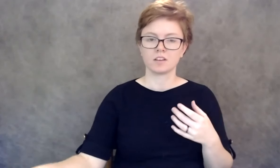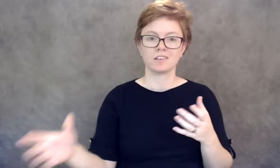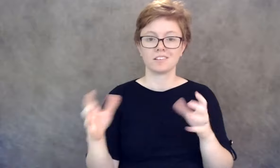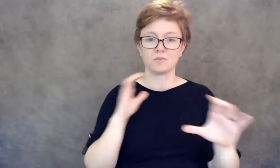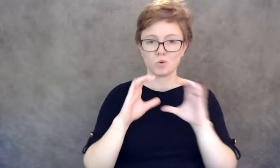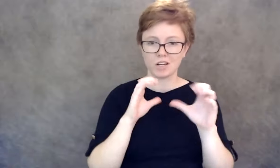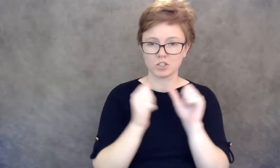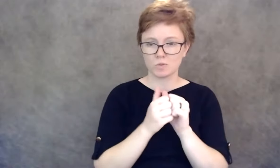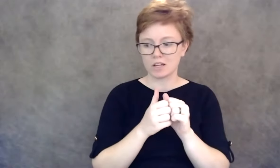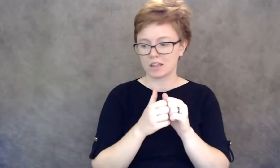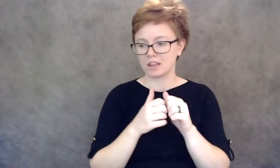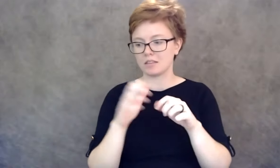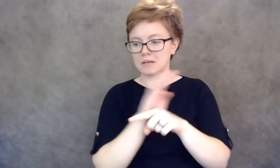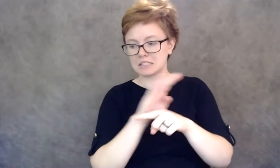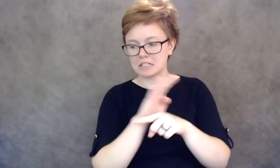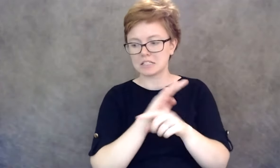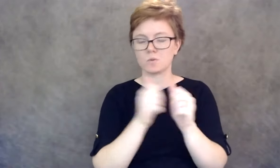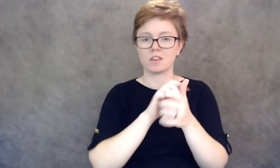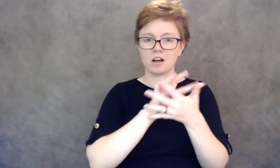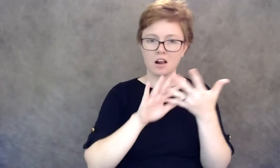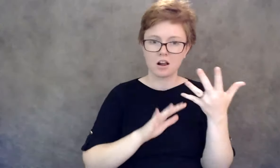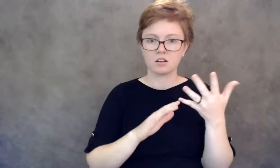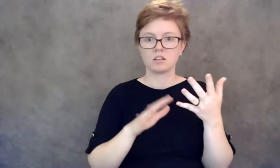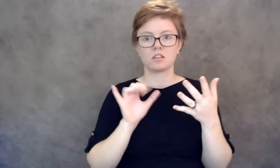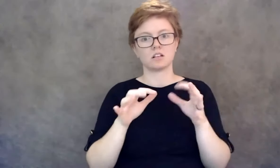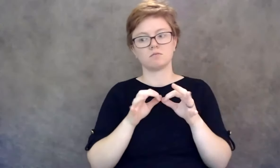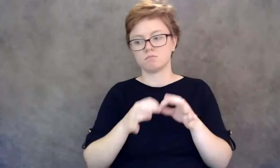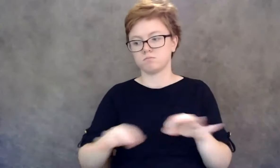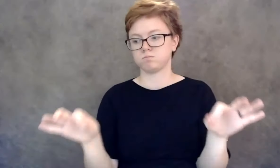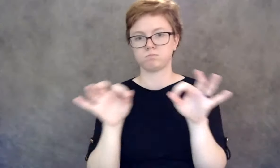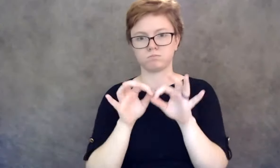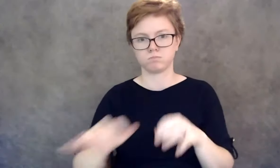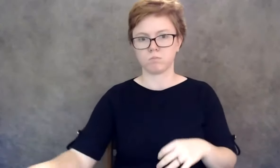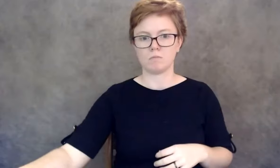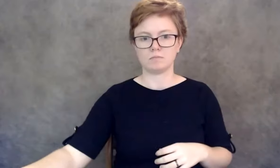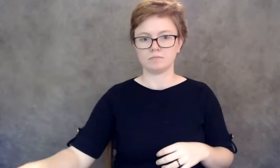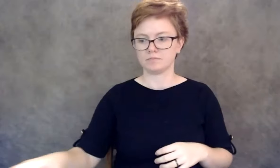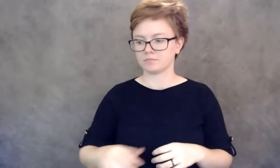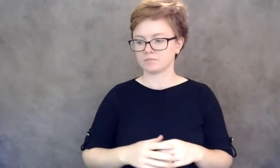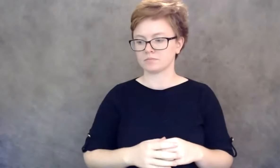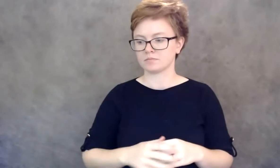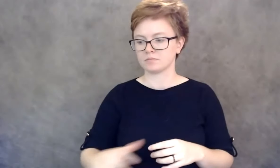the facility or whatever it is is key and, you know to talk with Northwest ADA